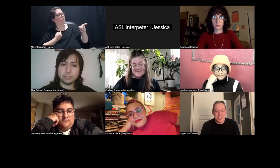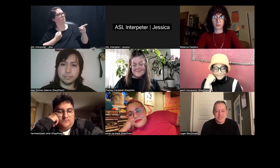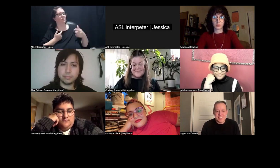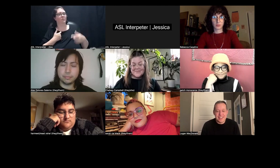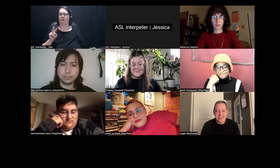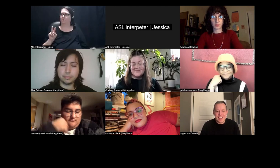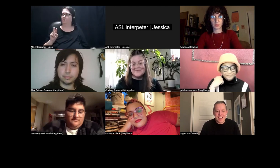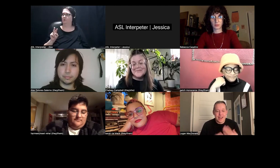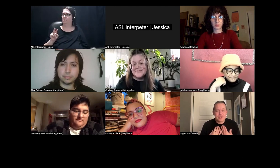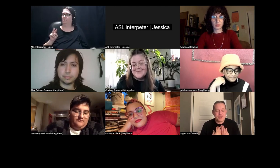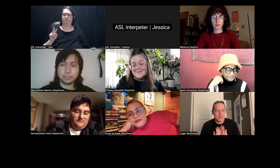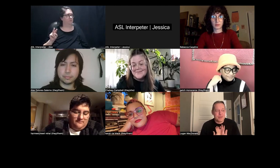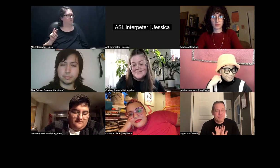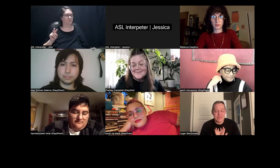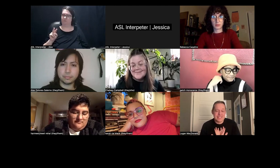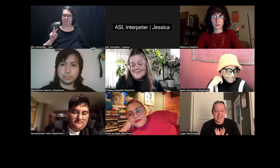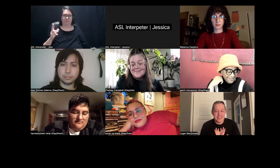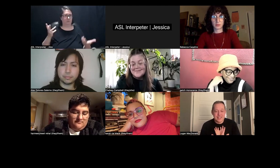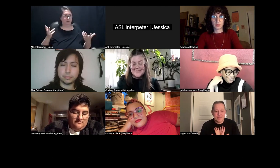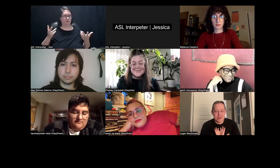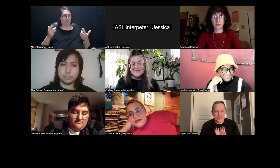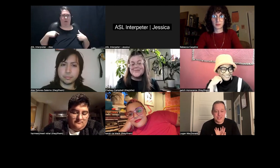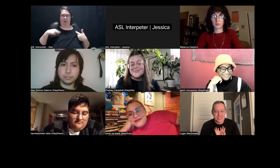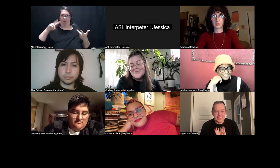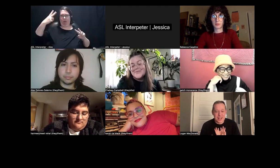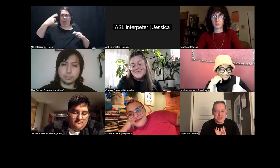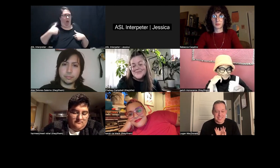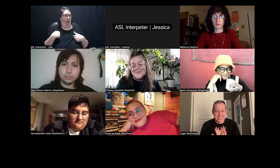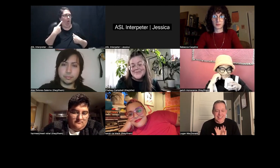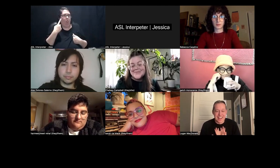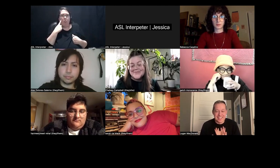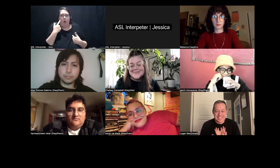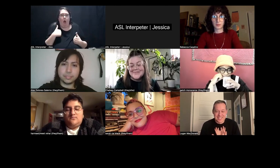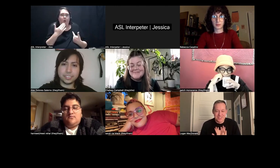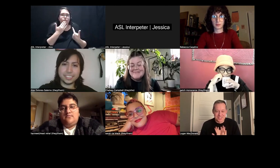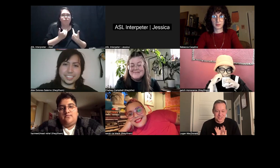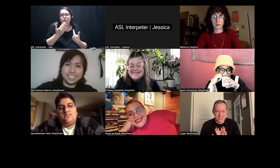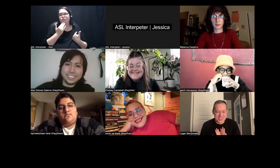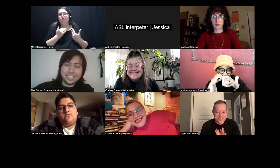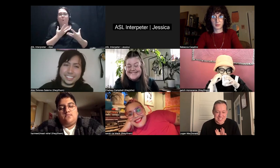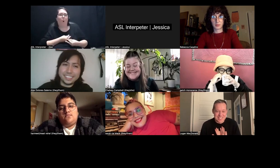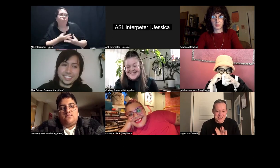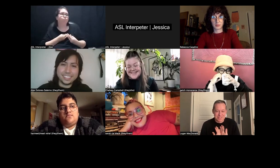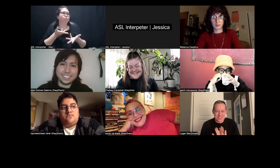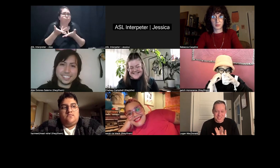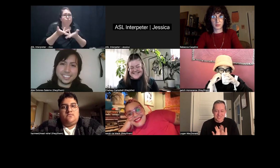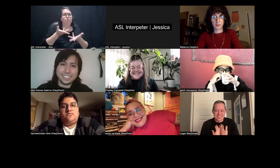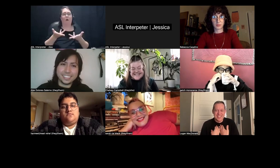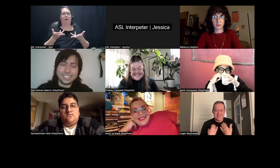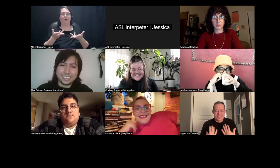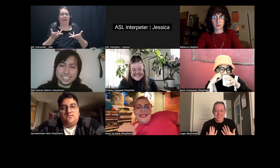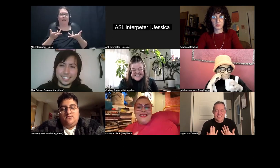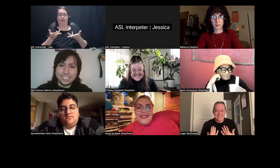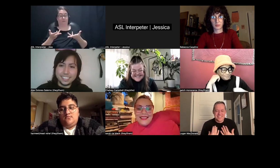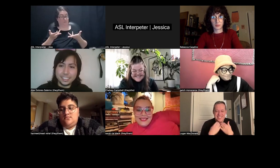And I was like, I was under the misguided impression that I was the kindest, most warmest, approachable professor.